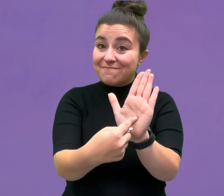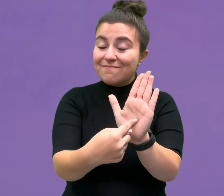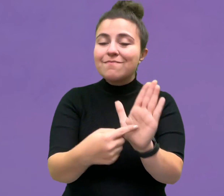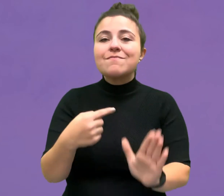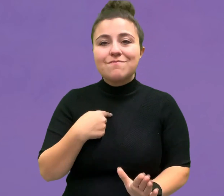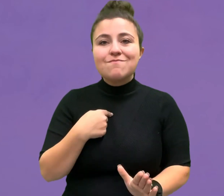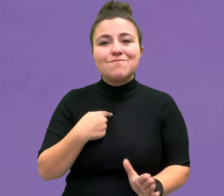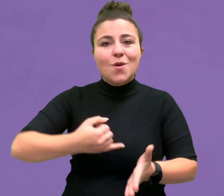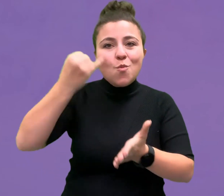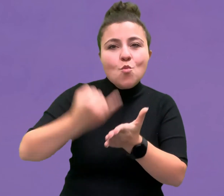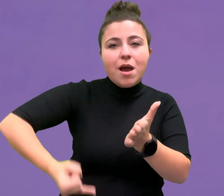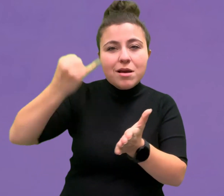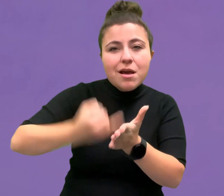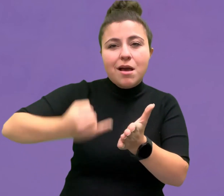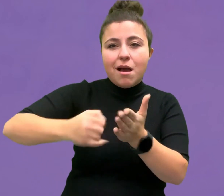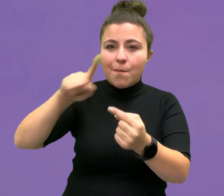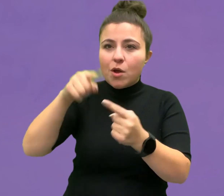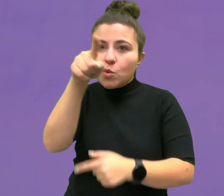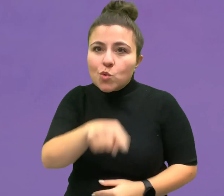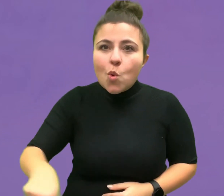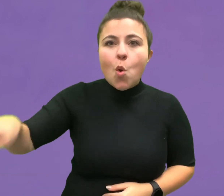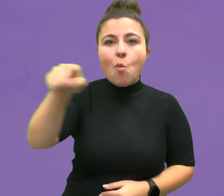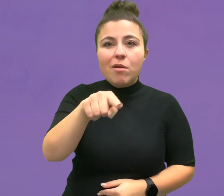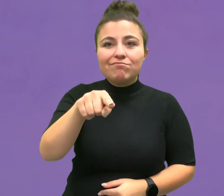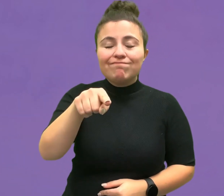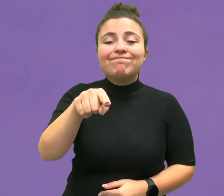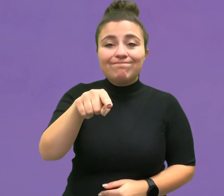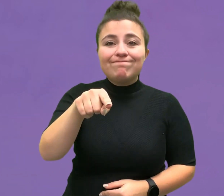I will be illustrating you!